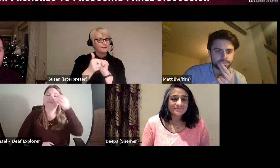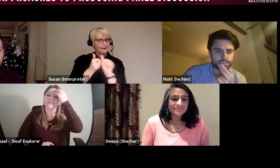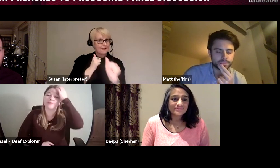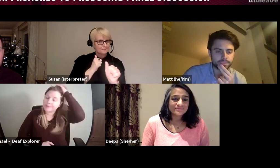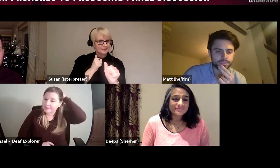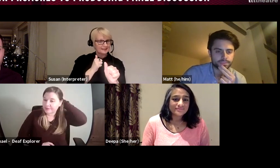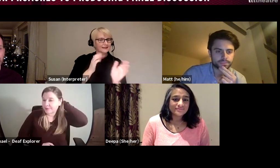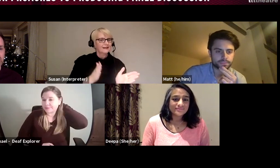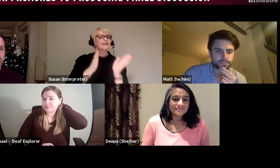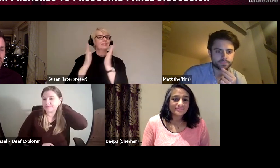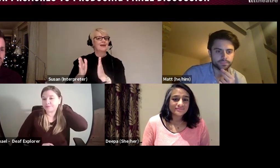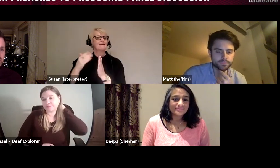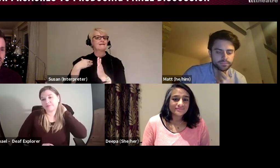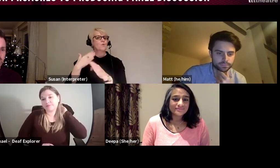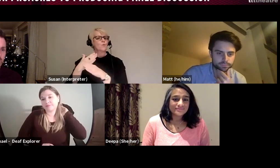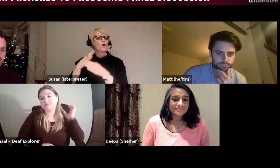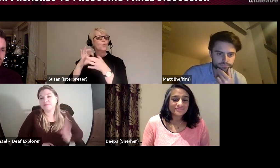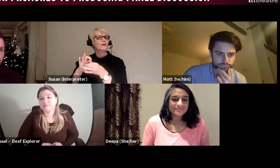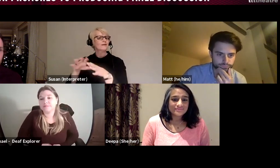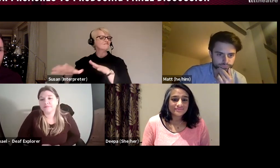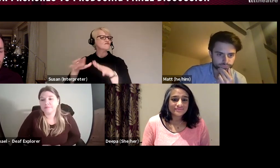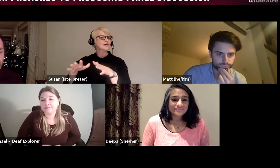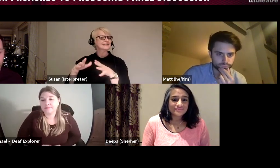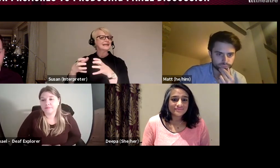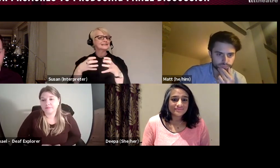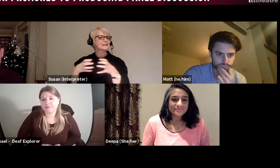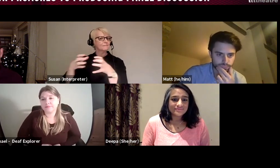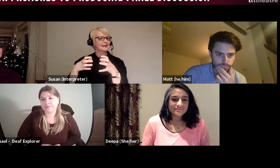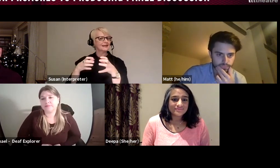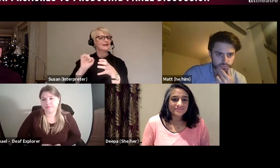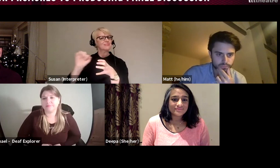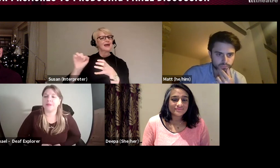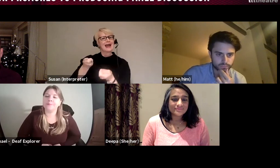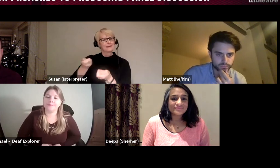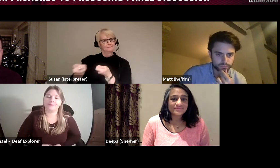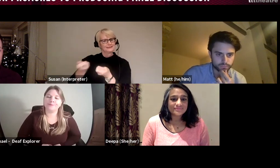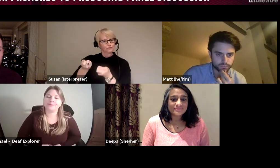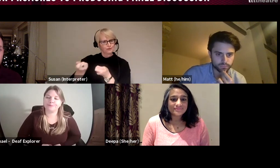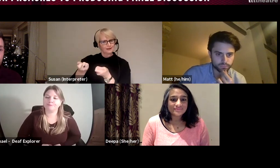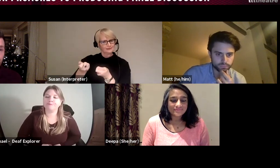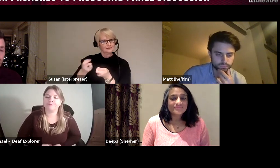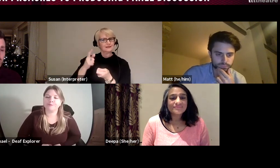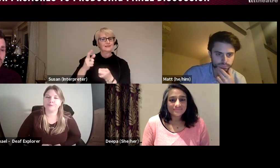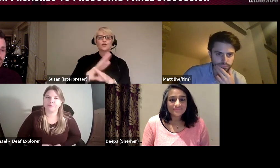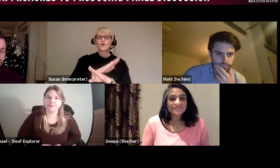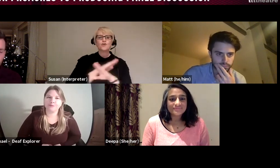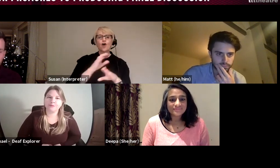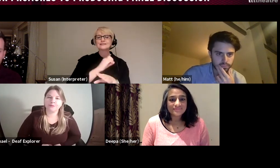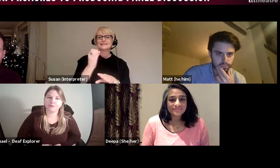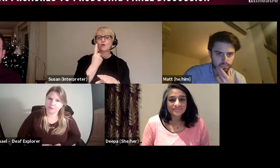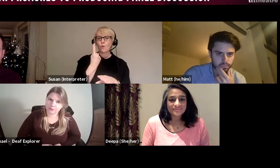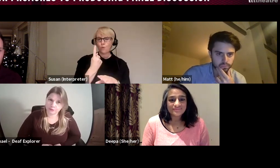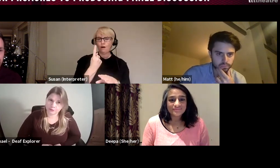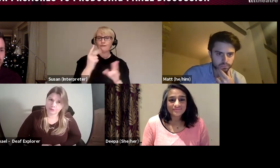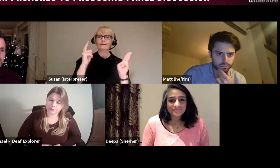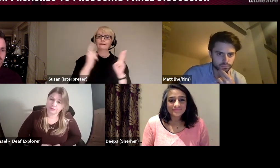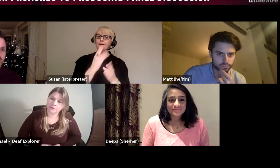for Frantic Assembly before non zero one took 2 of us on part-time, so I was lecturing drama